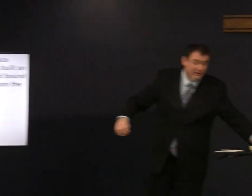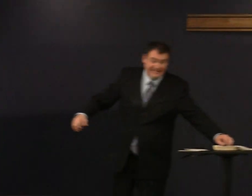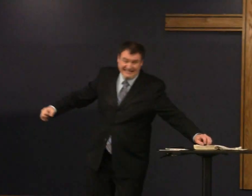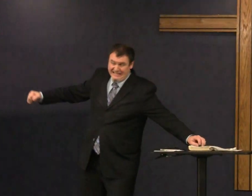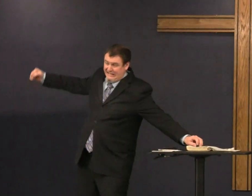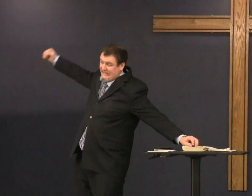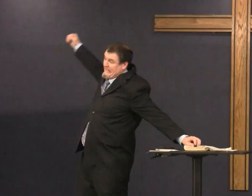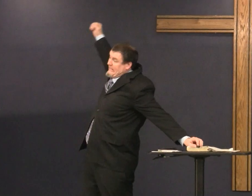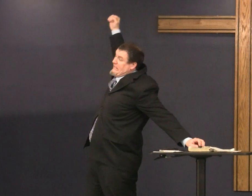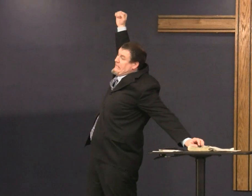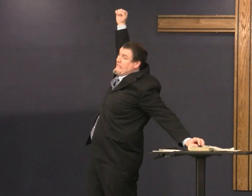foreign